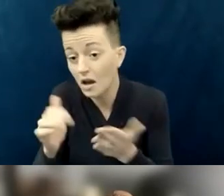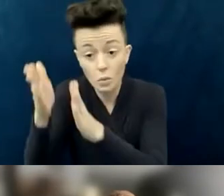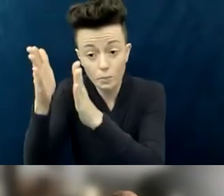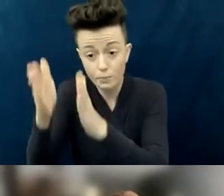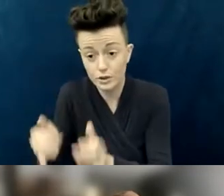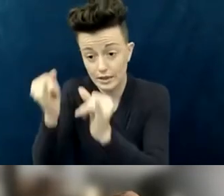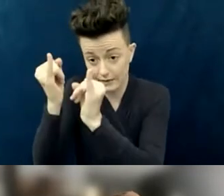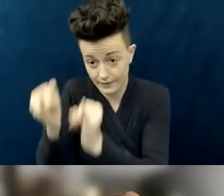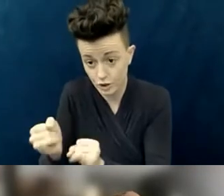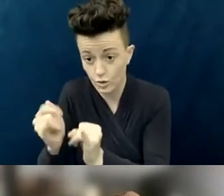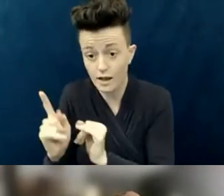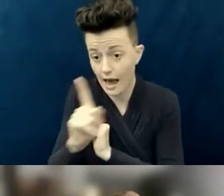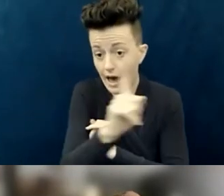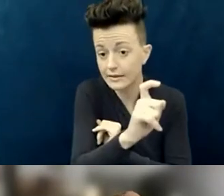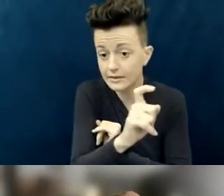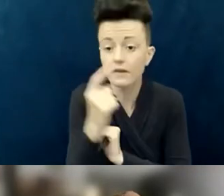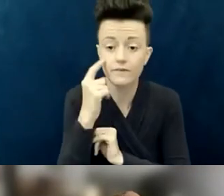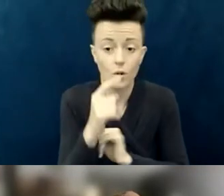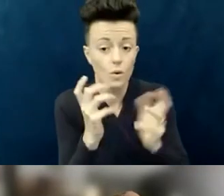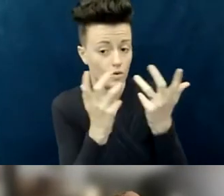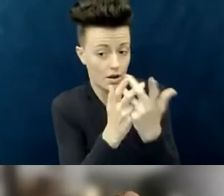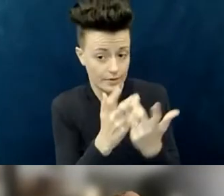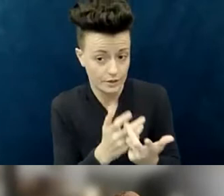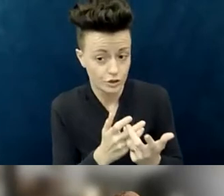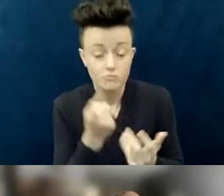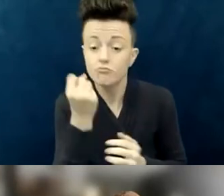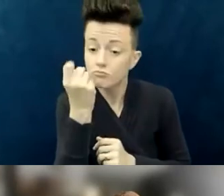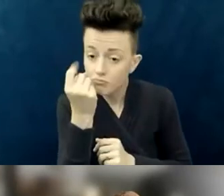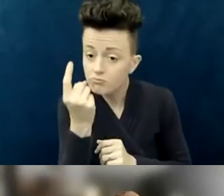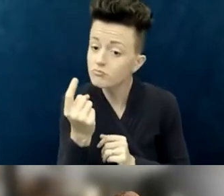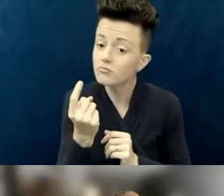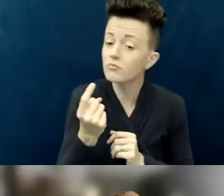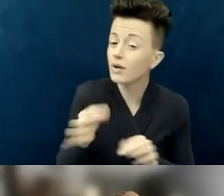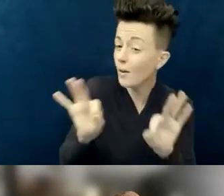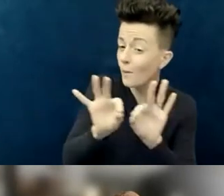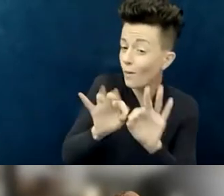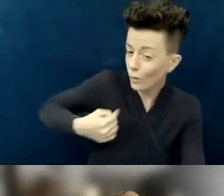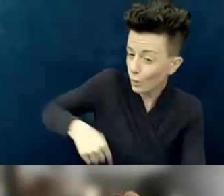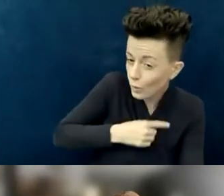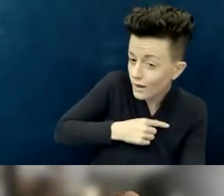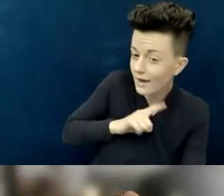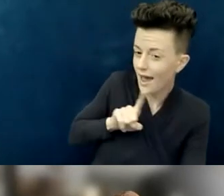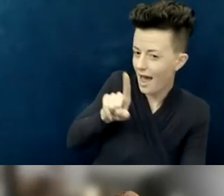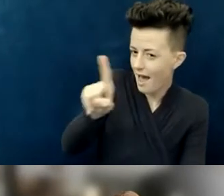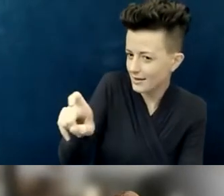but it's asking people what kind of accessibility they might need. So two-fold question: